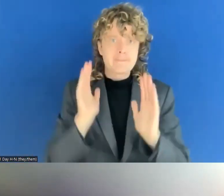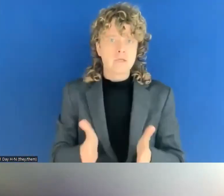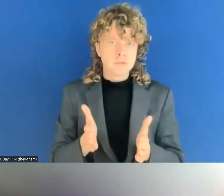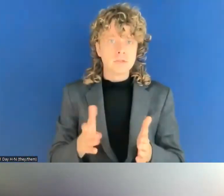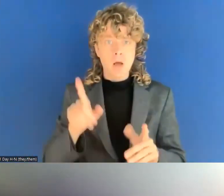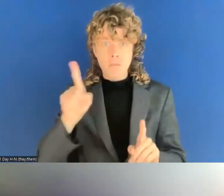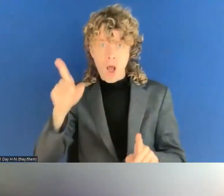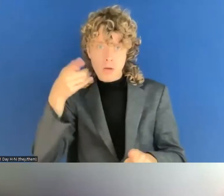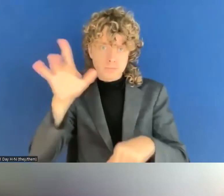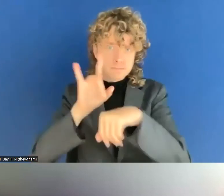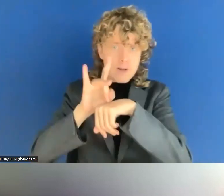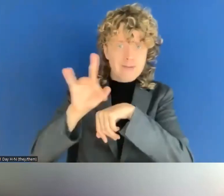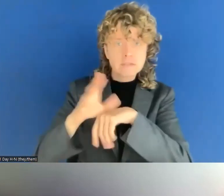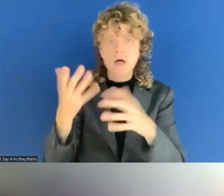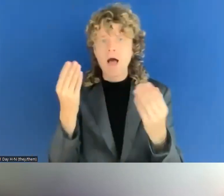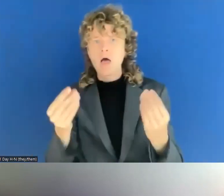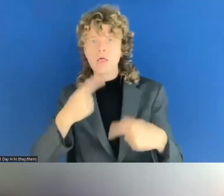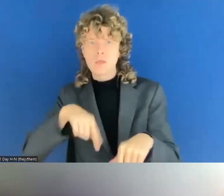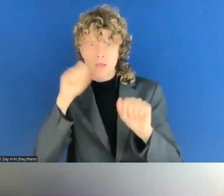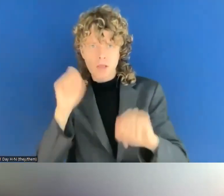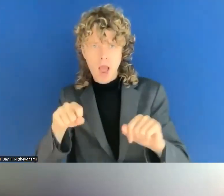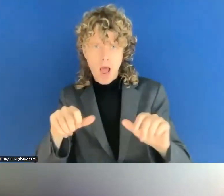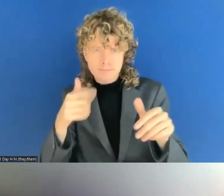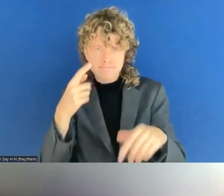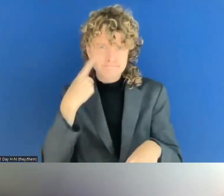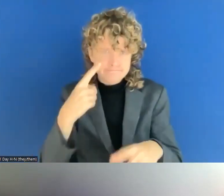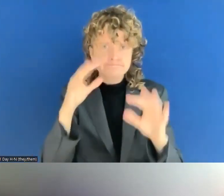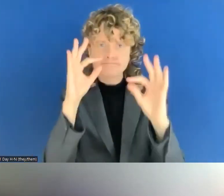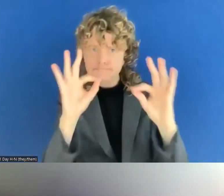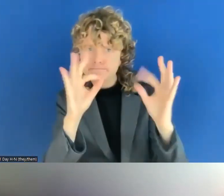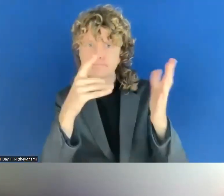in general, how can we make sure that end users are better involved in this whole process?